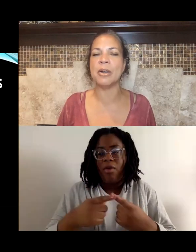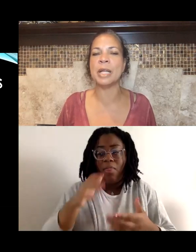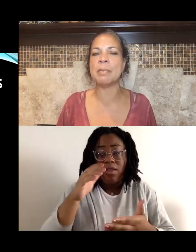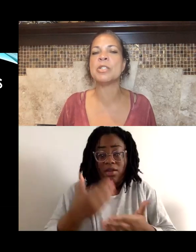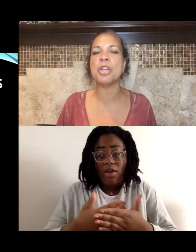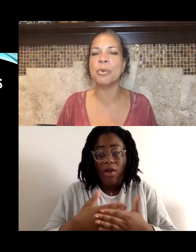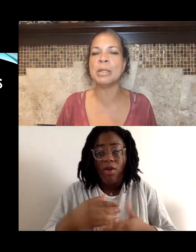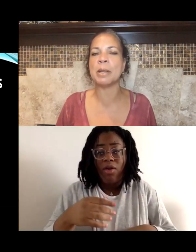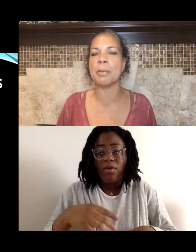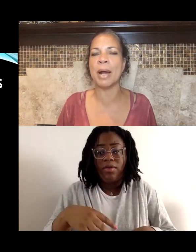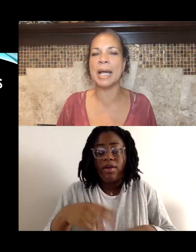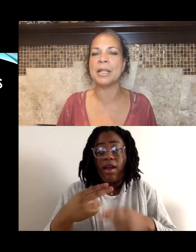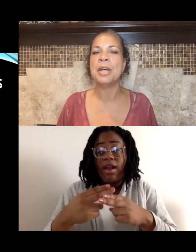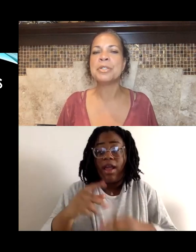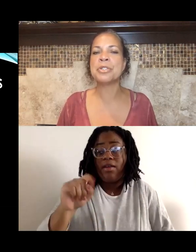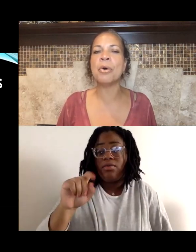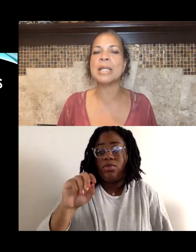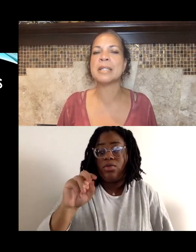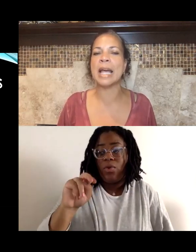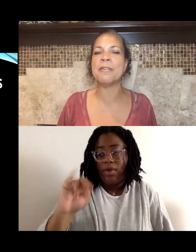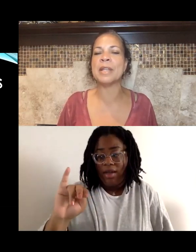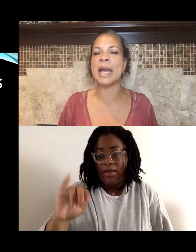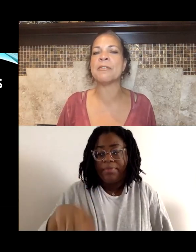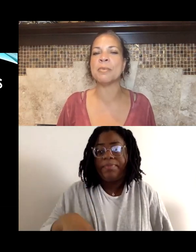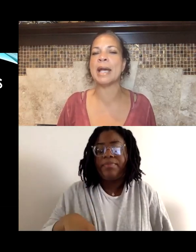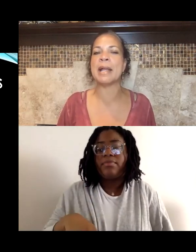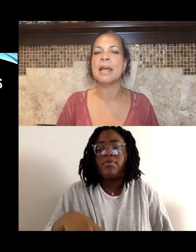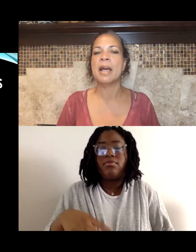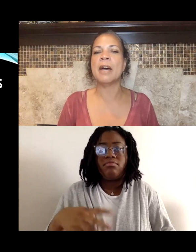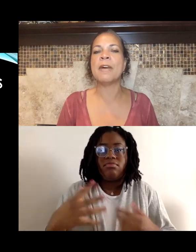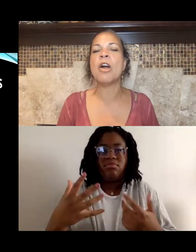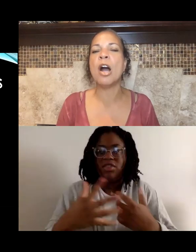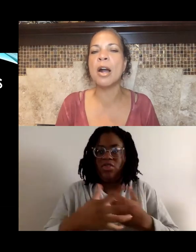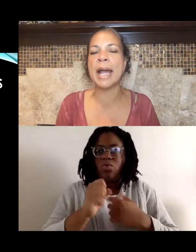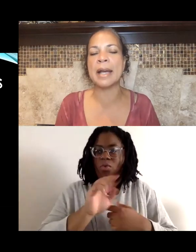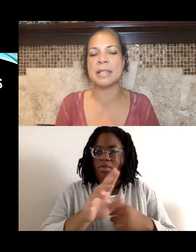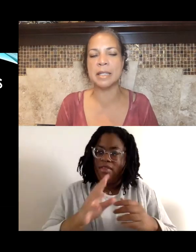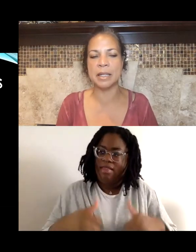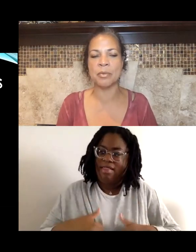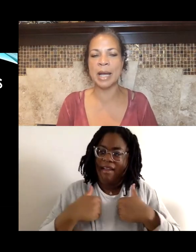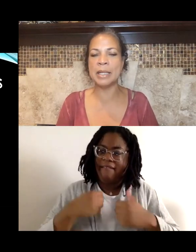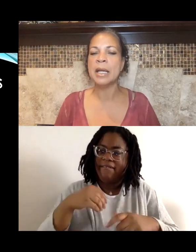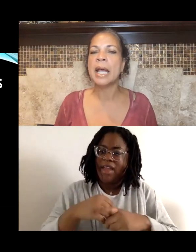her name is Tony McBride, stole his life in the aftermath, of a car accident, right?